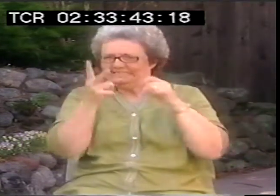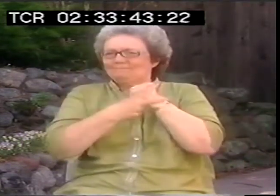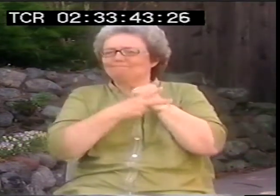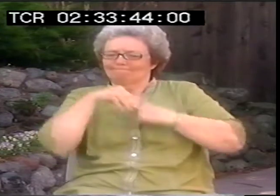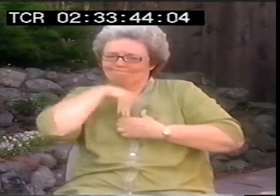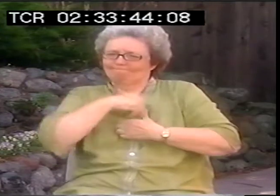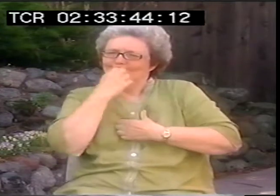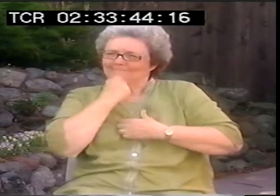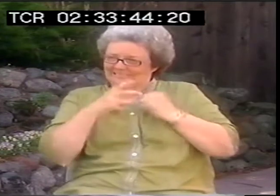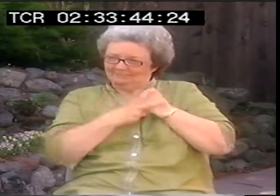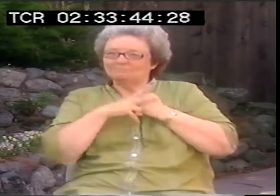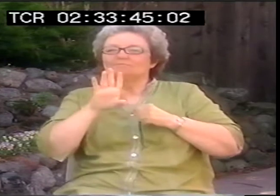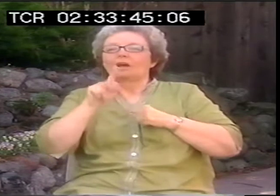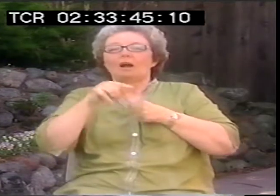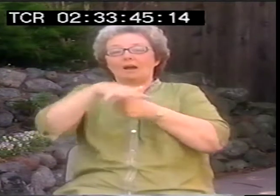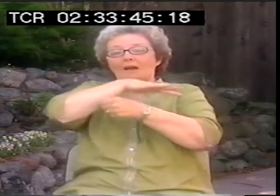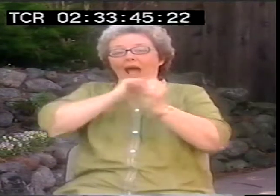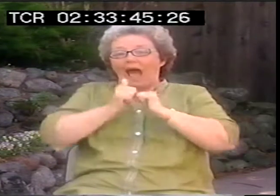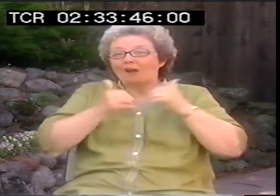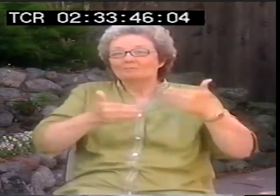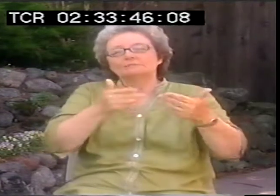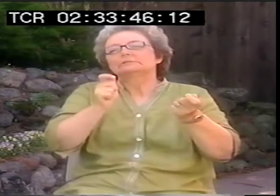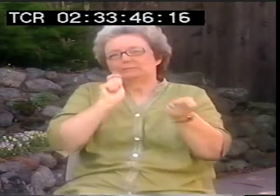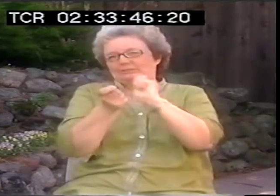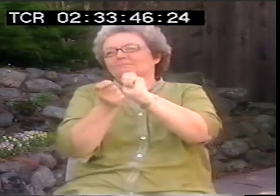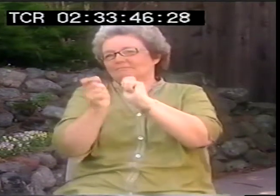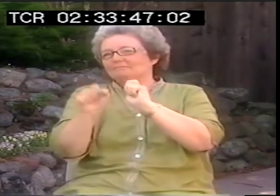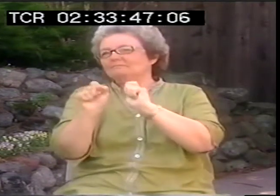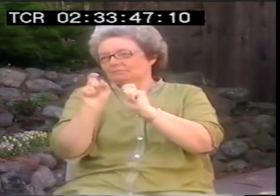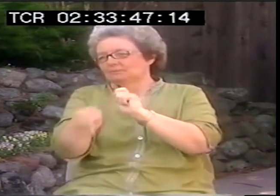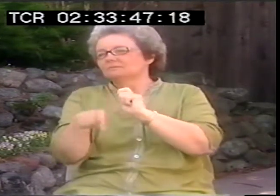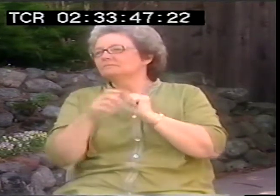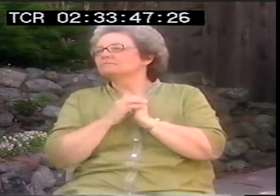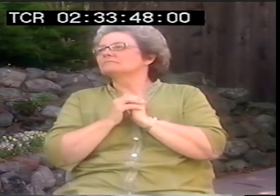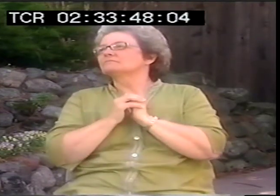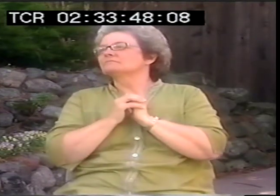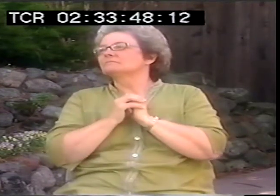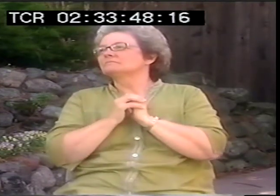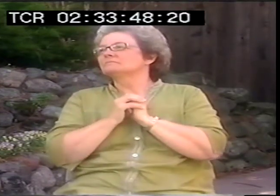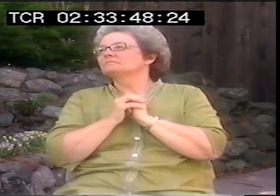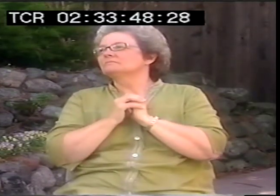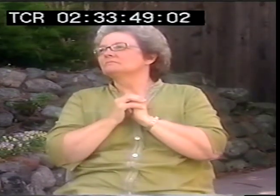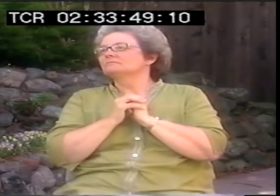that we kept doing things has to change. We can't just assume the status quo is going to be good enough to maintain.